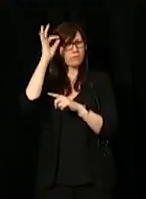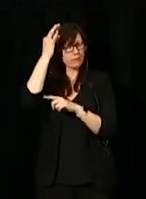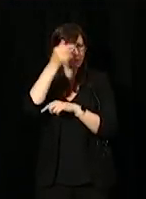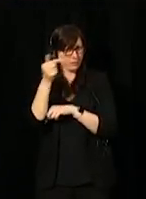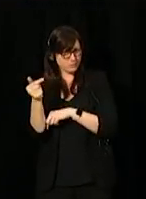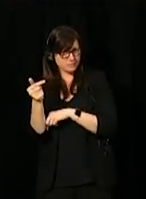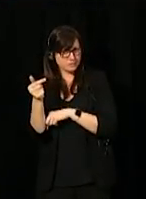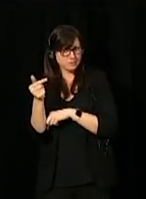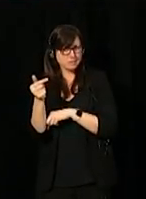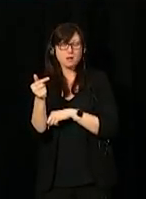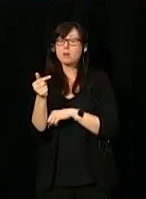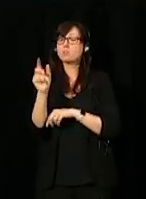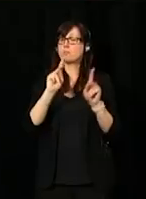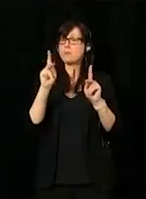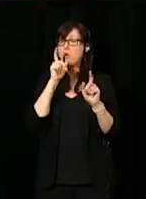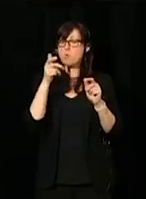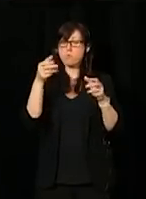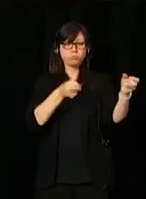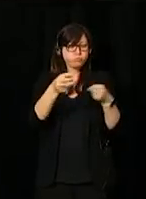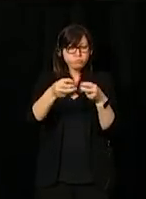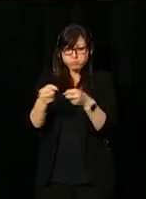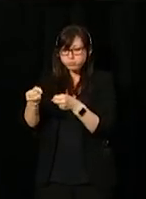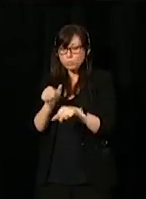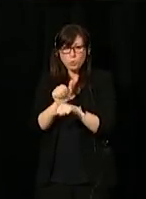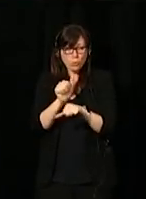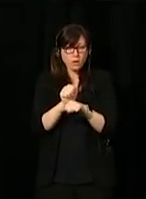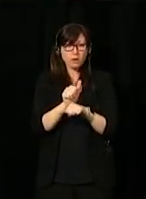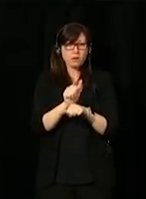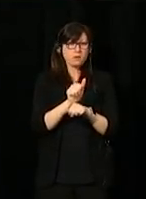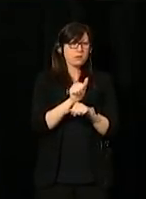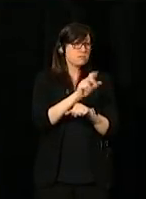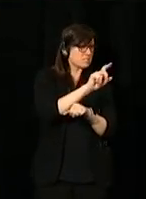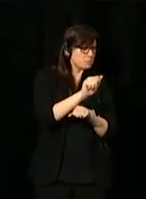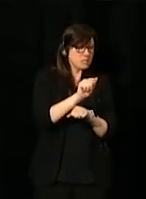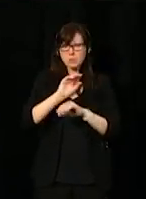So, with everyone working in the public service, people with disabilities are not.